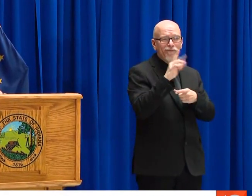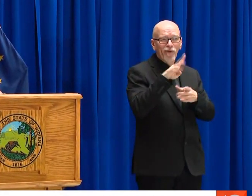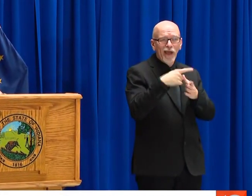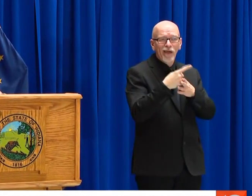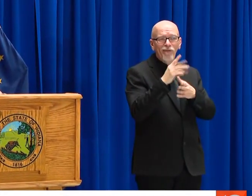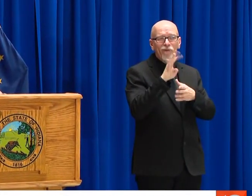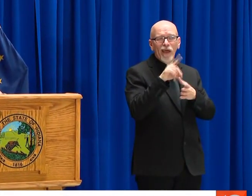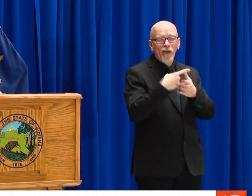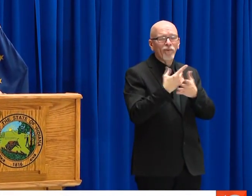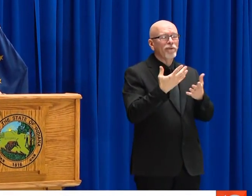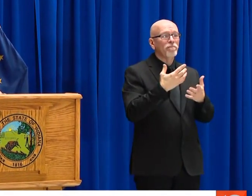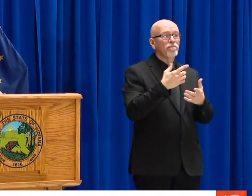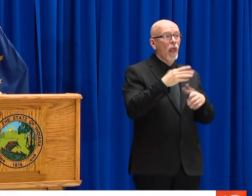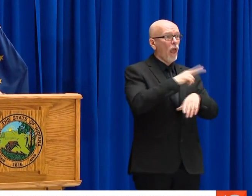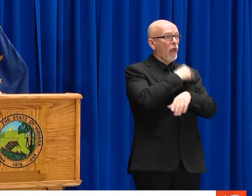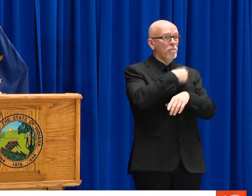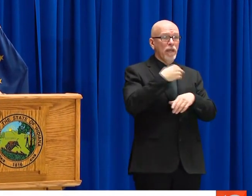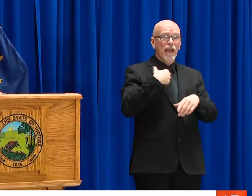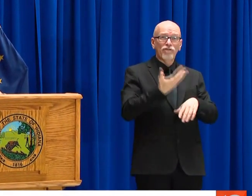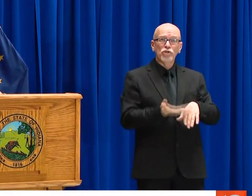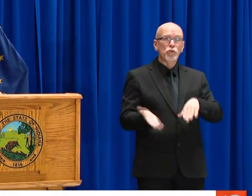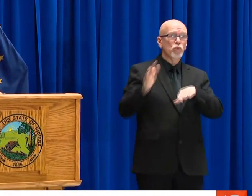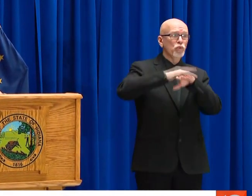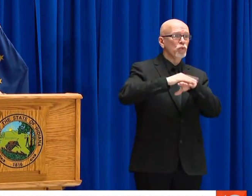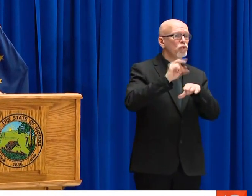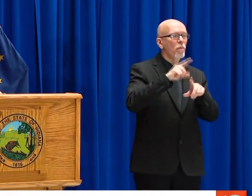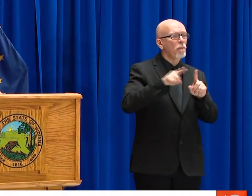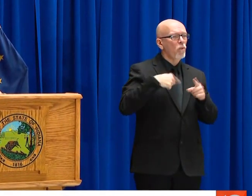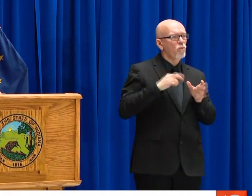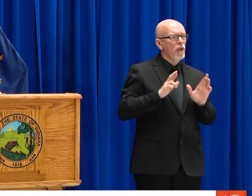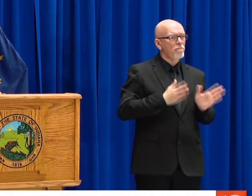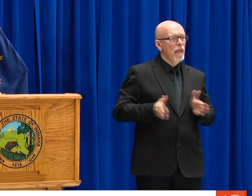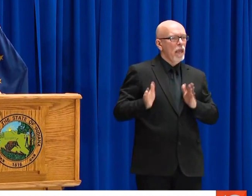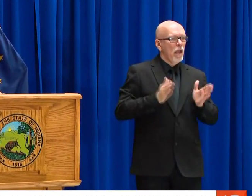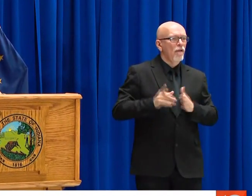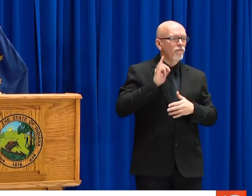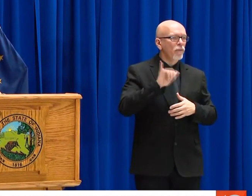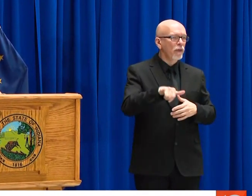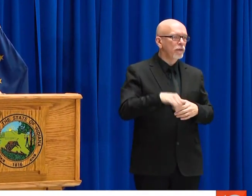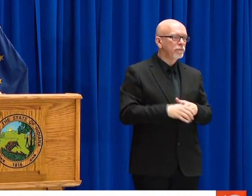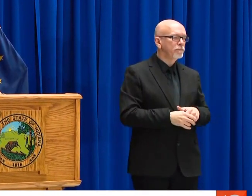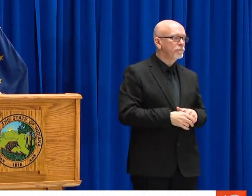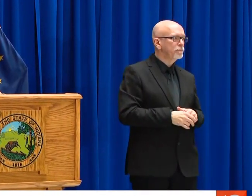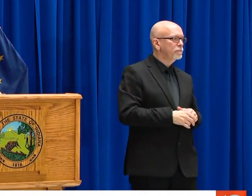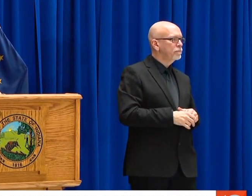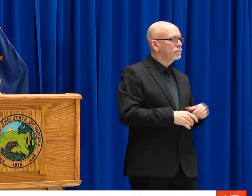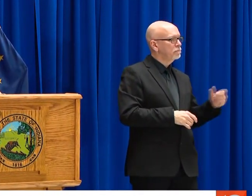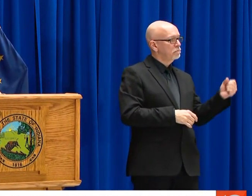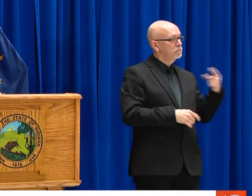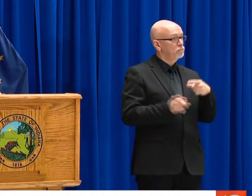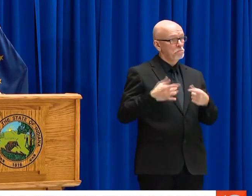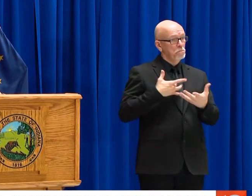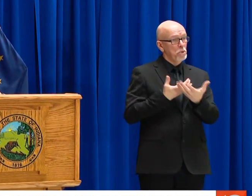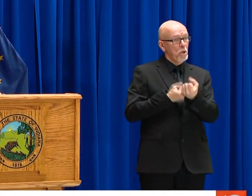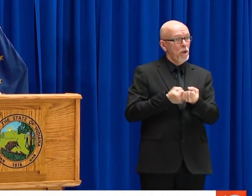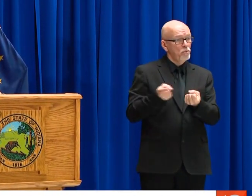EMS OF THOSE WHO HAVE RESPIRATORY INFLUENZA-LIKE ILLNESS IN THE LAST DAY OR SO. I CAN'T SAY THAT IN OUR HOSPITALS WE HAVE A HUGE SURGE